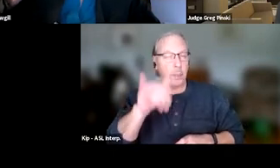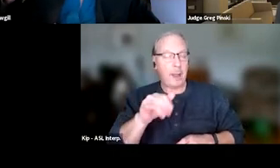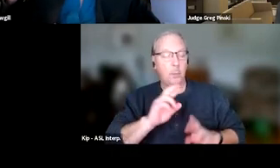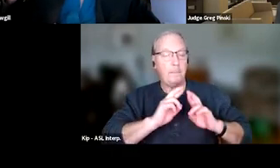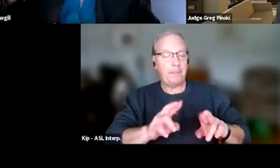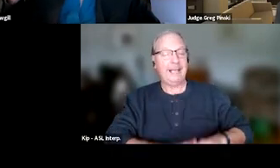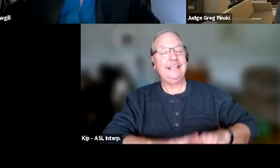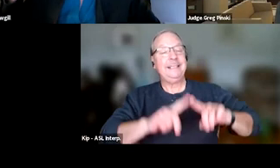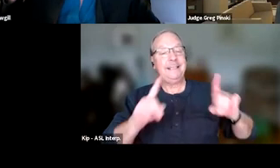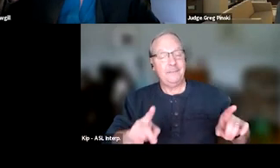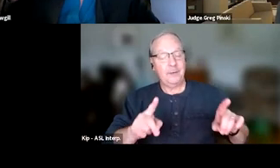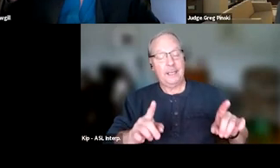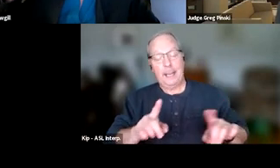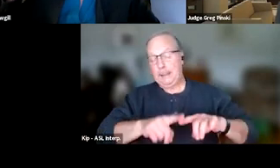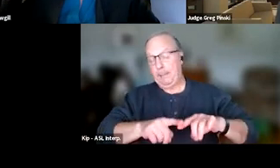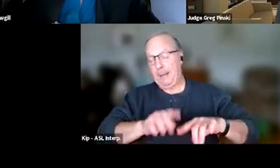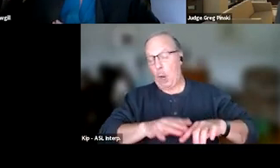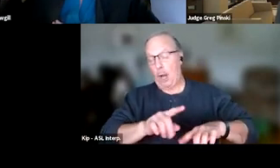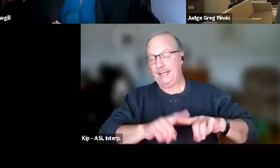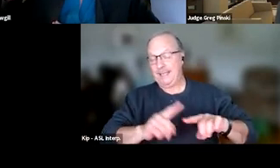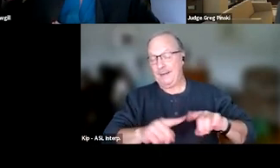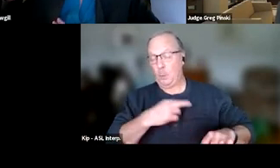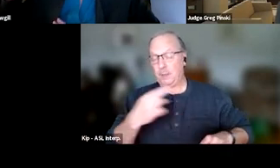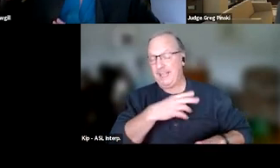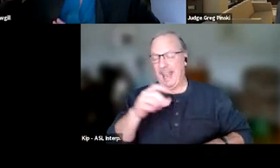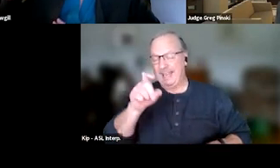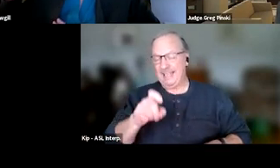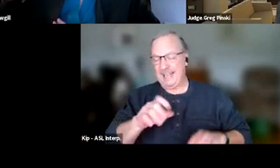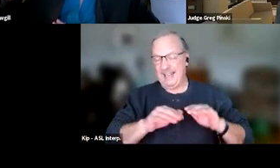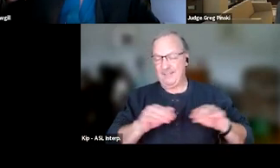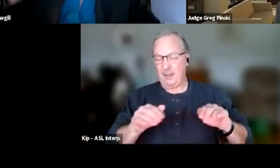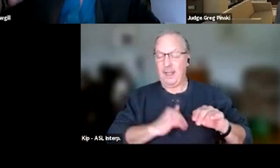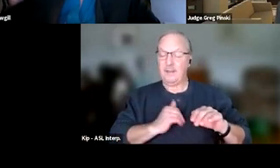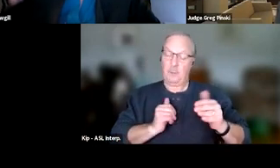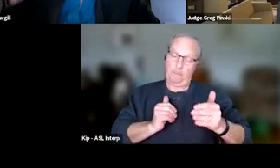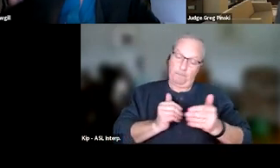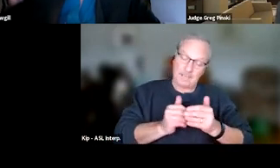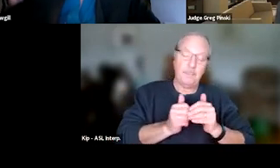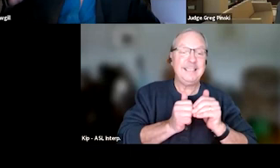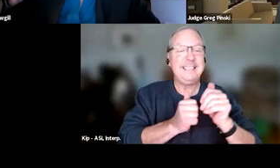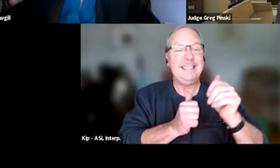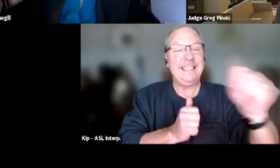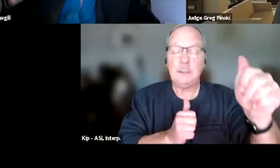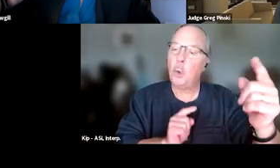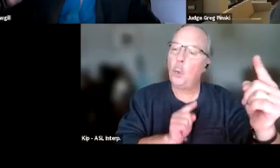according to different risk and need levels, 'cause they're gonna have different proximal and distal goals. They have different risk and need levels.